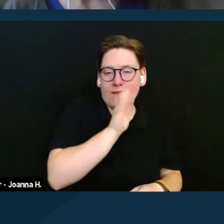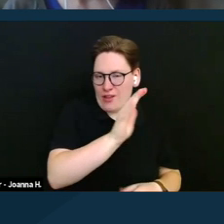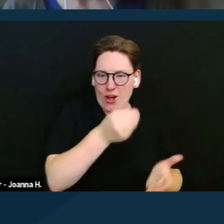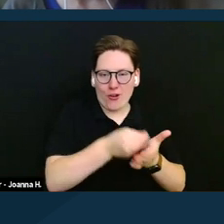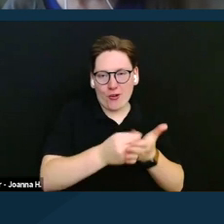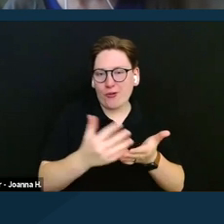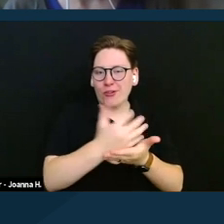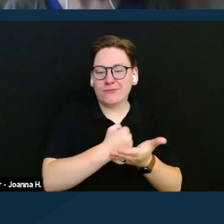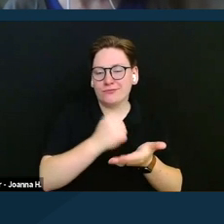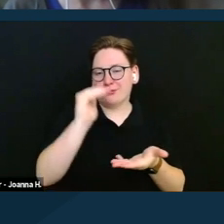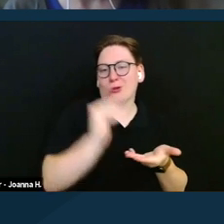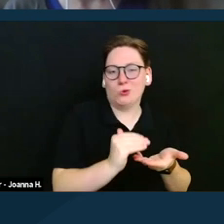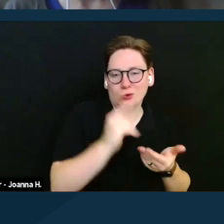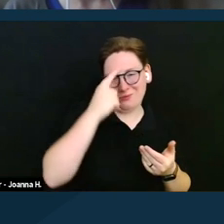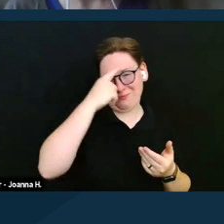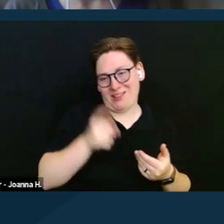because the non-SSI spouse is working.